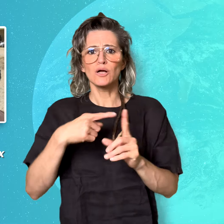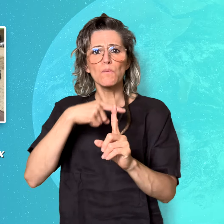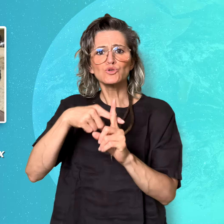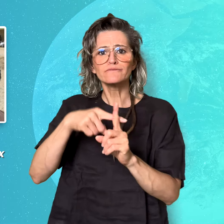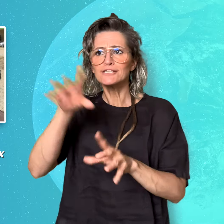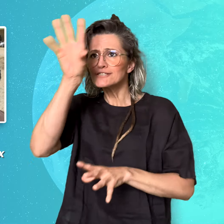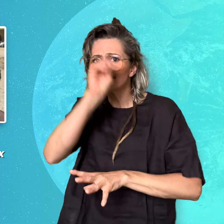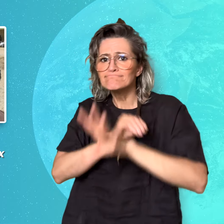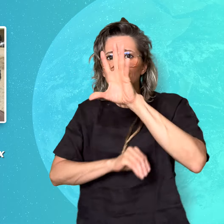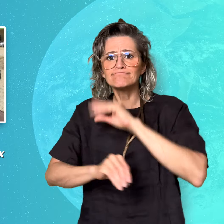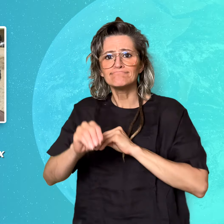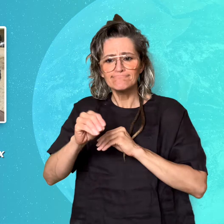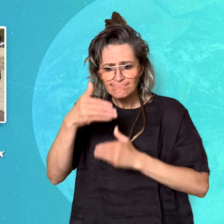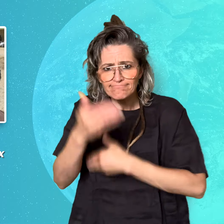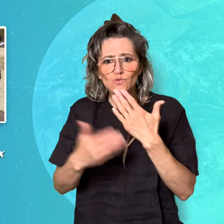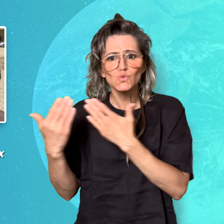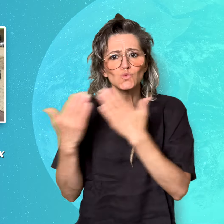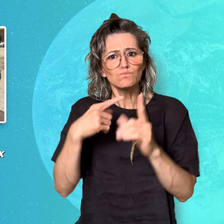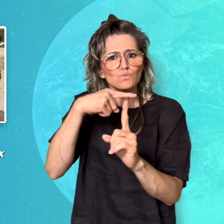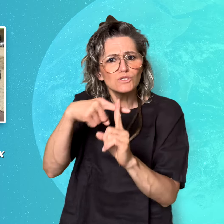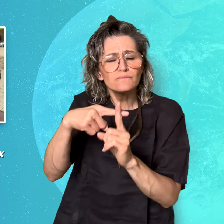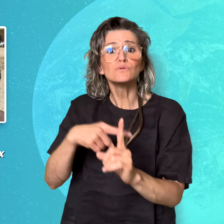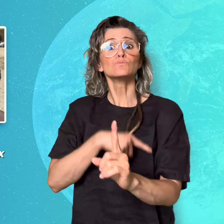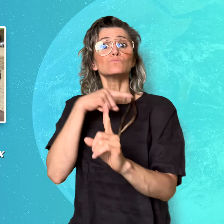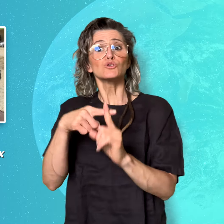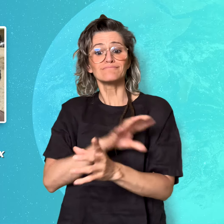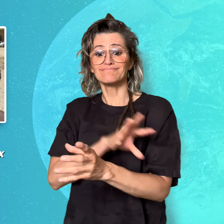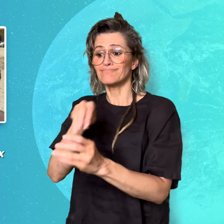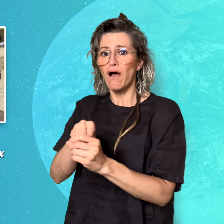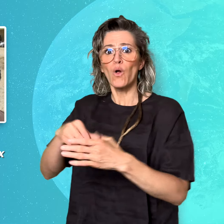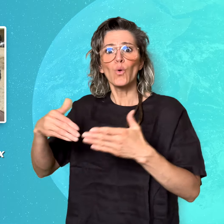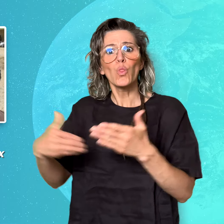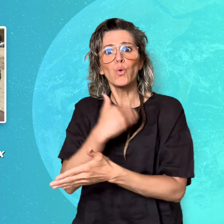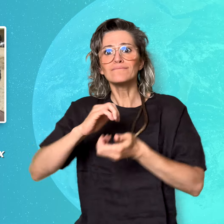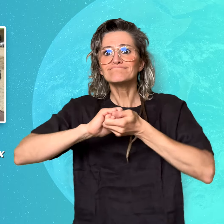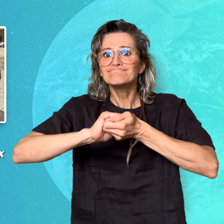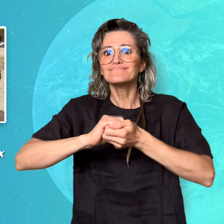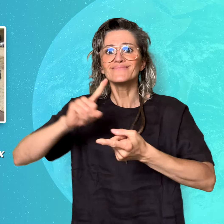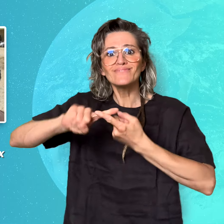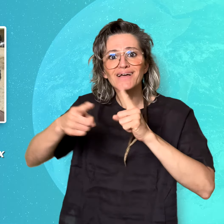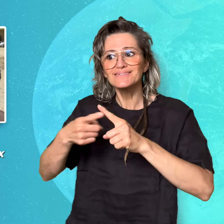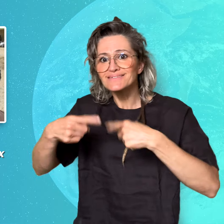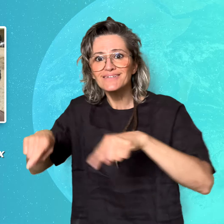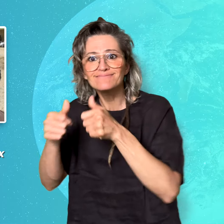and making new friendships. For families, it also means